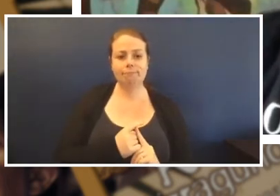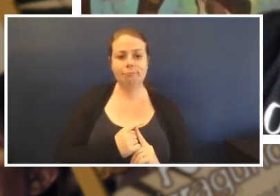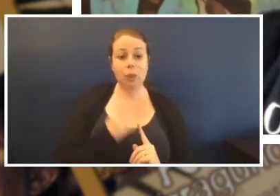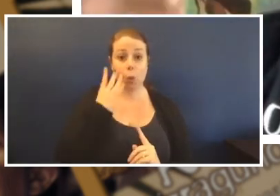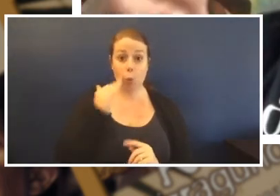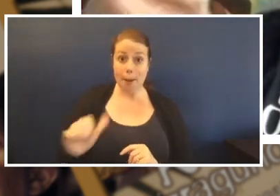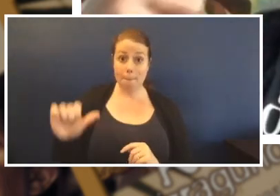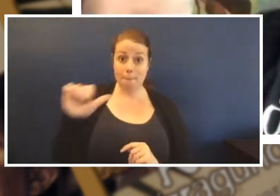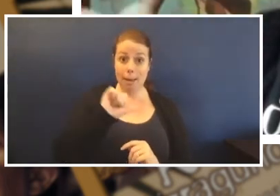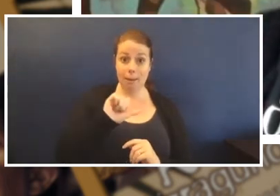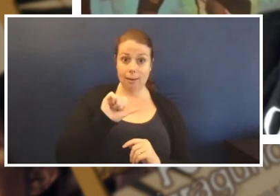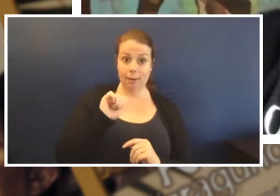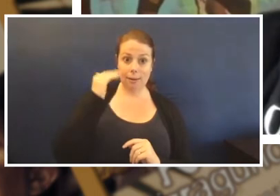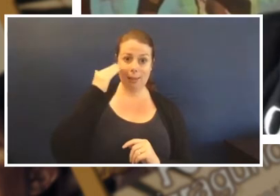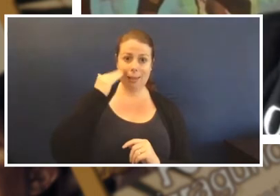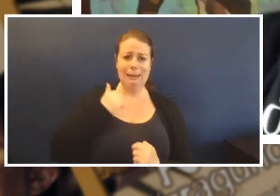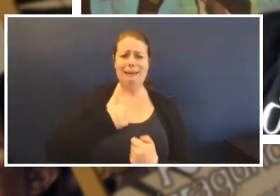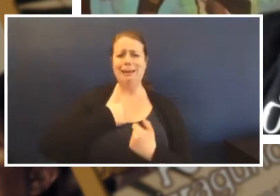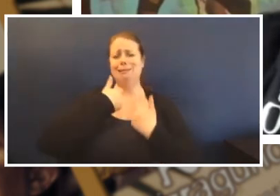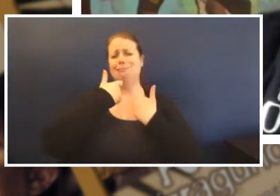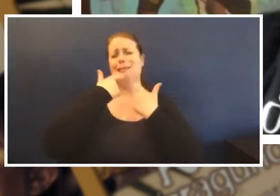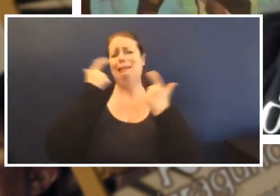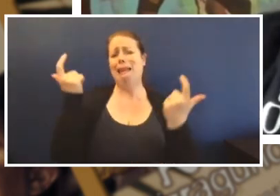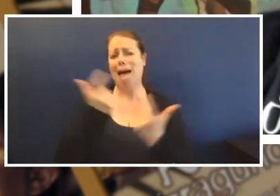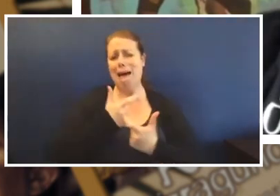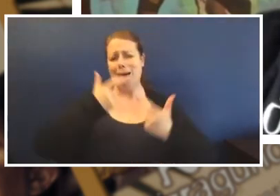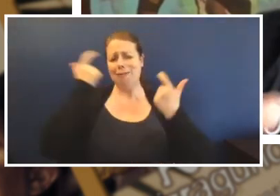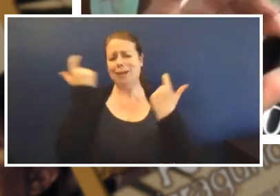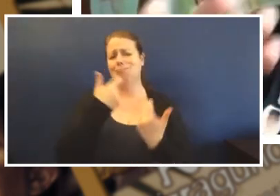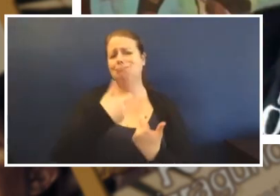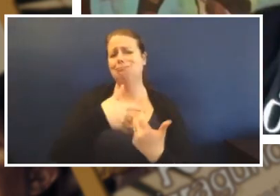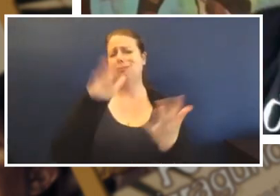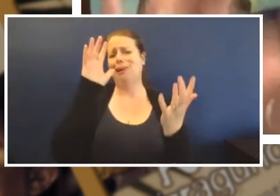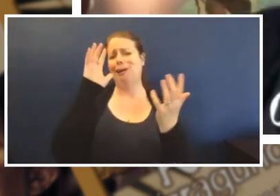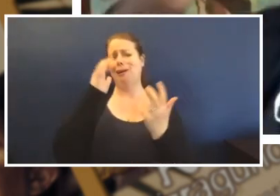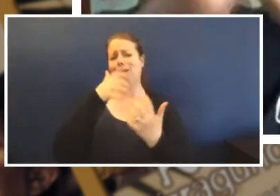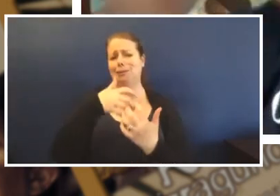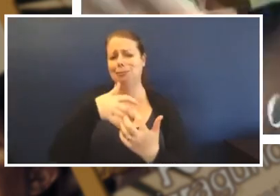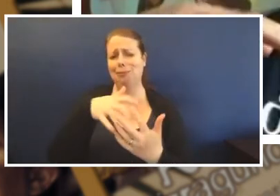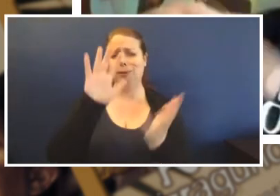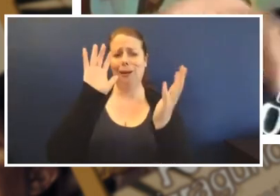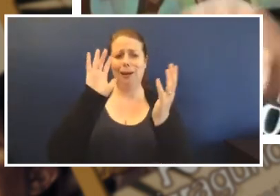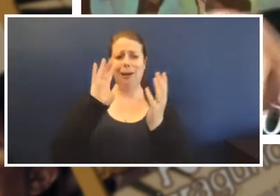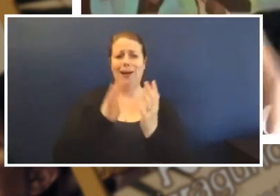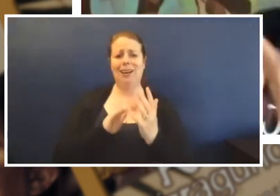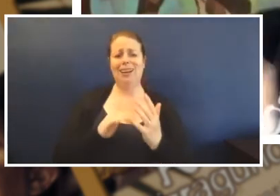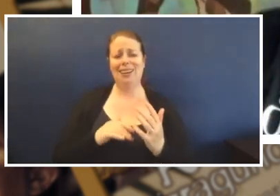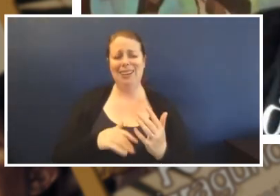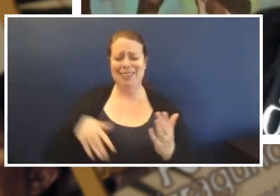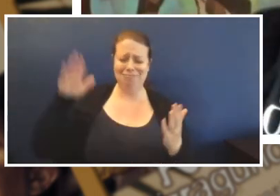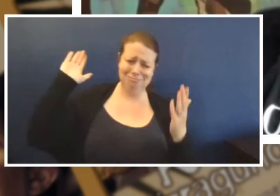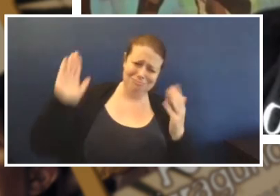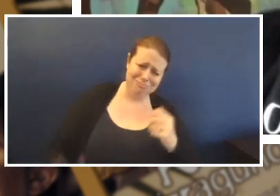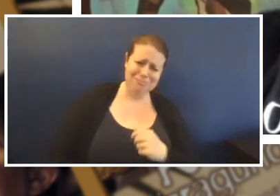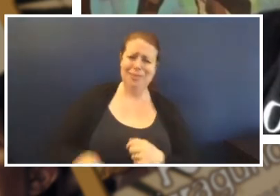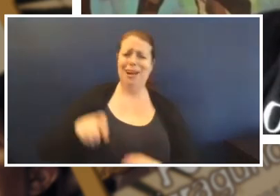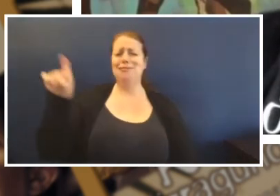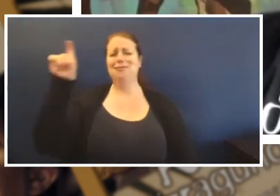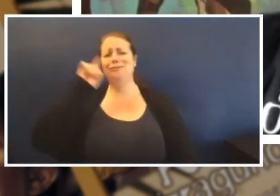could hear the lady laughing and slapping her hand again, 'This is so funny I love this book'